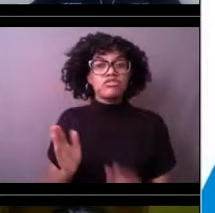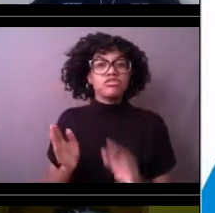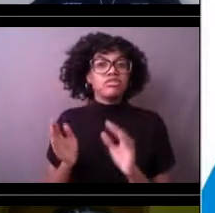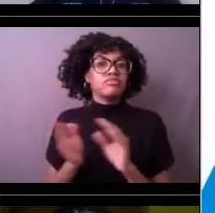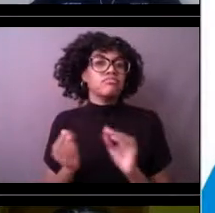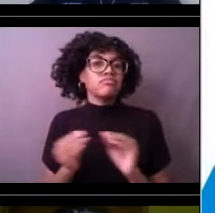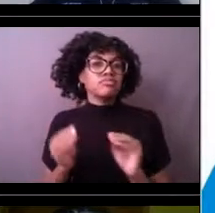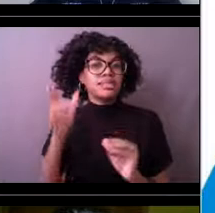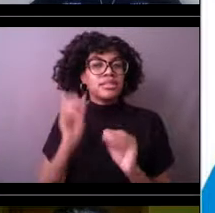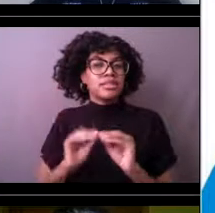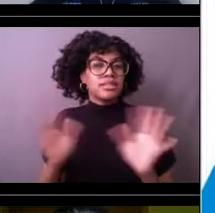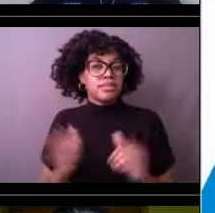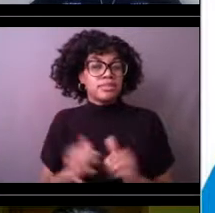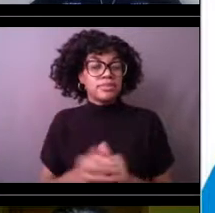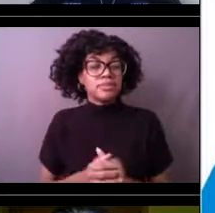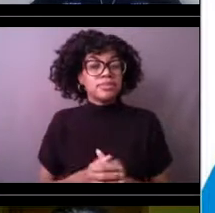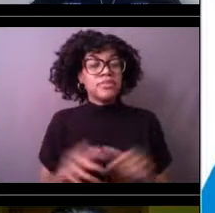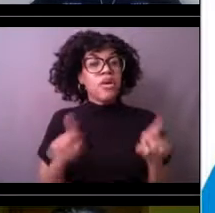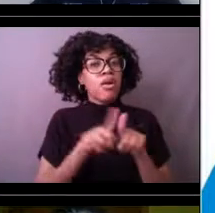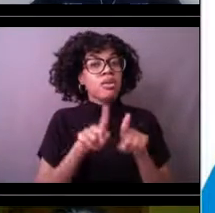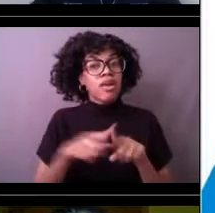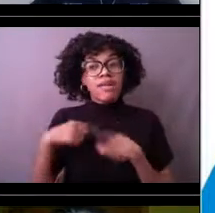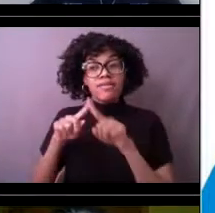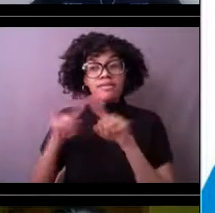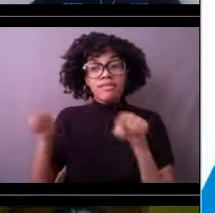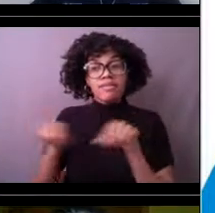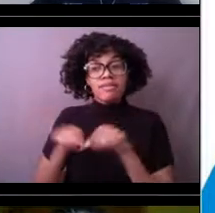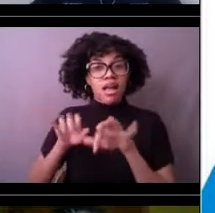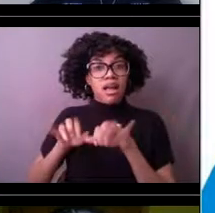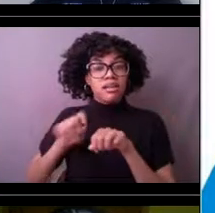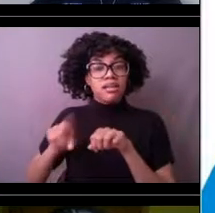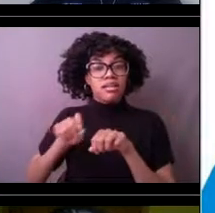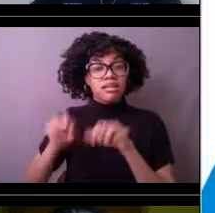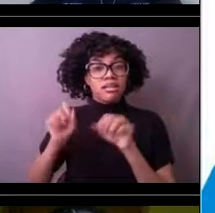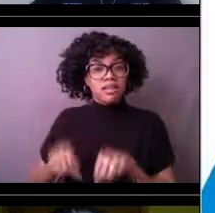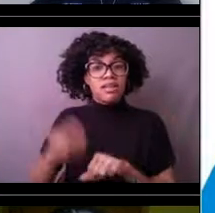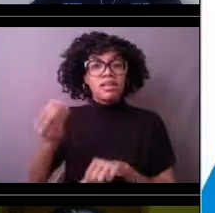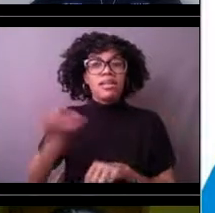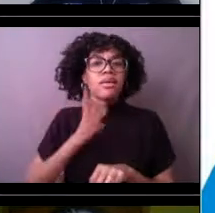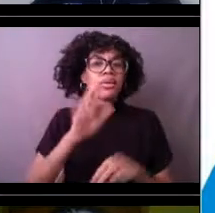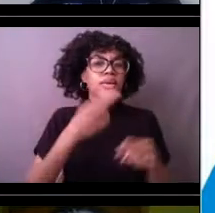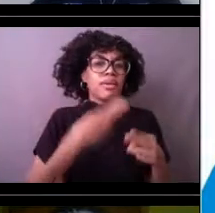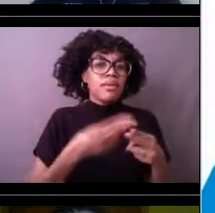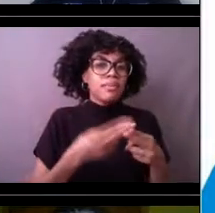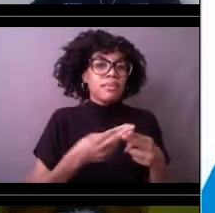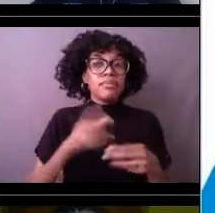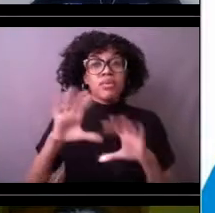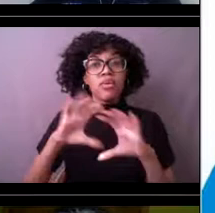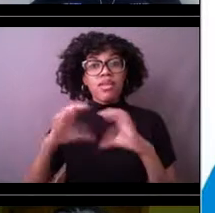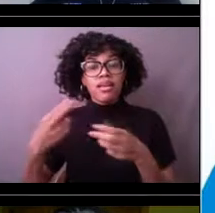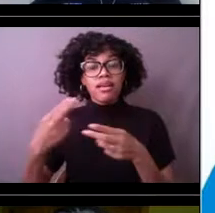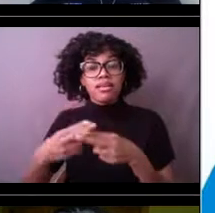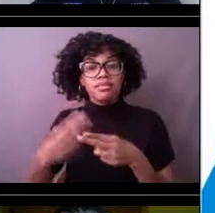You can also let me know where you're calling in from. Please let us know if you're a class tuning in, and if there are multiple people watching,